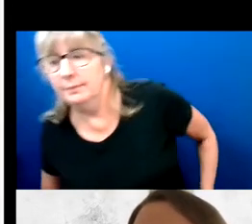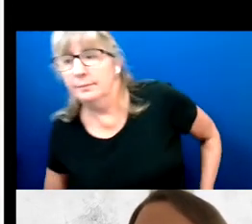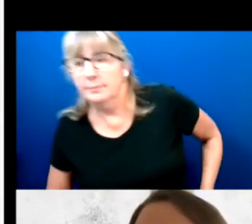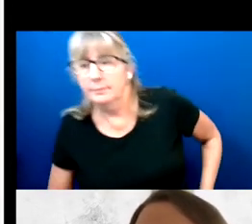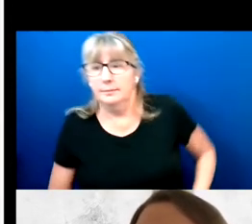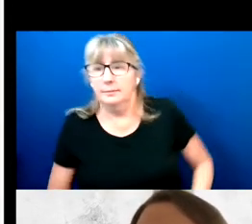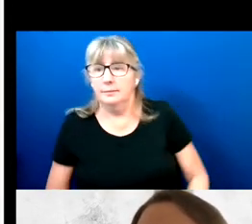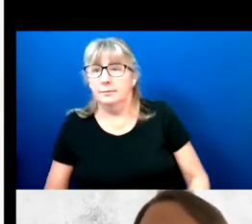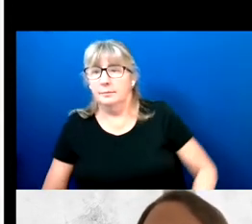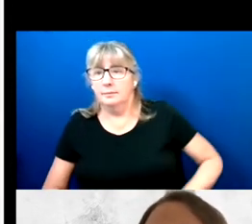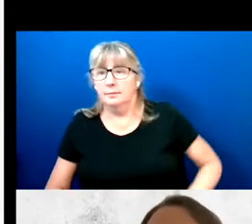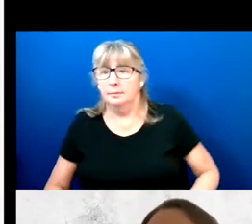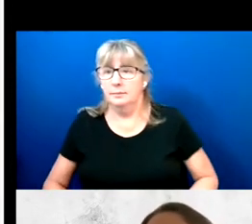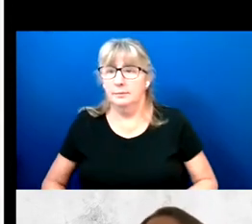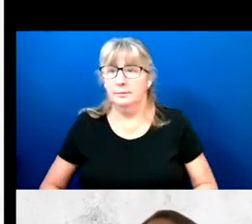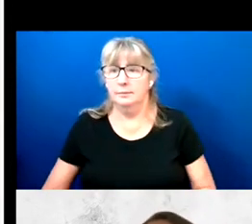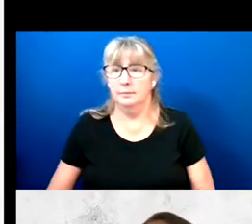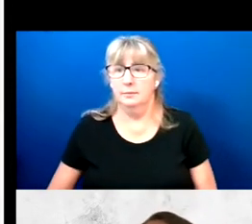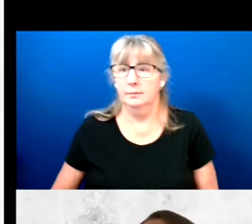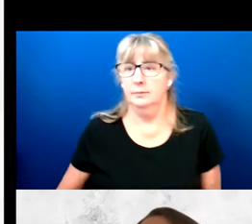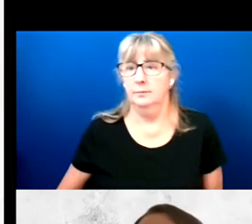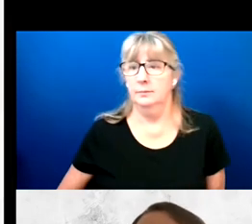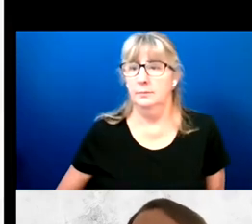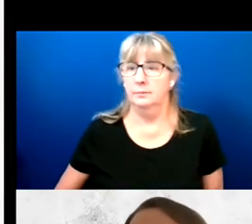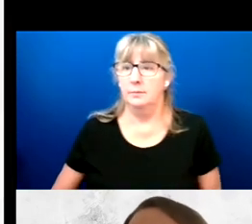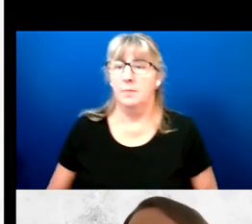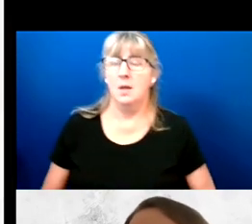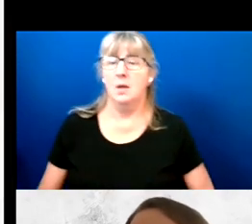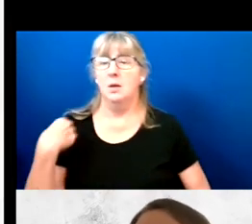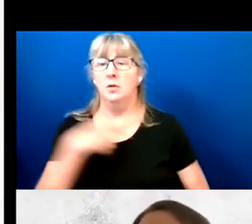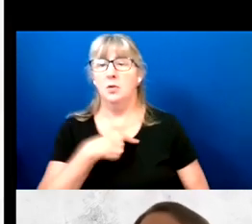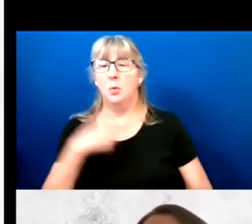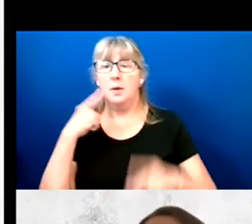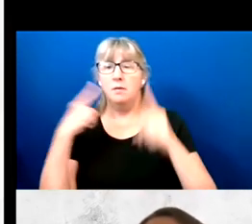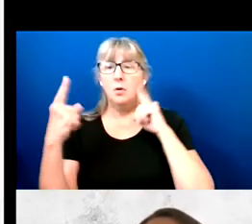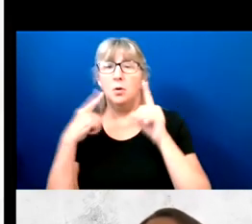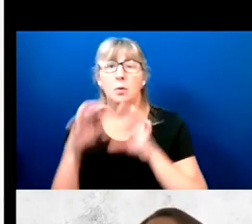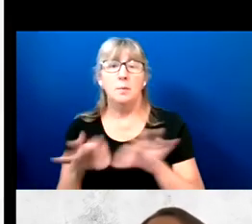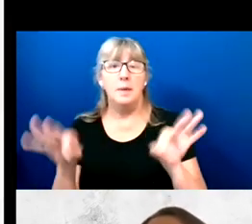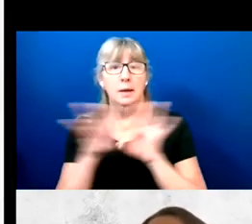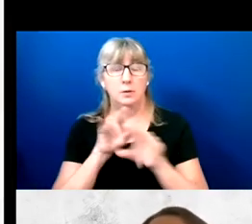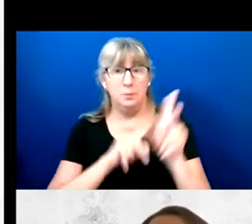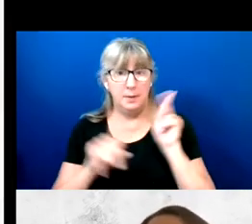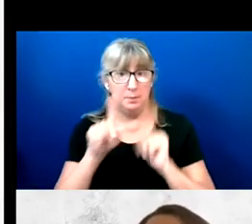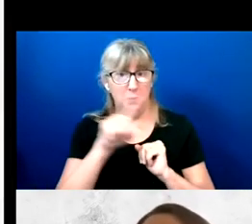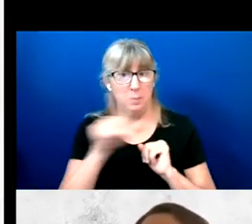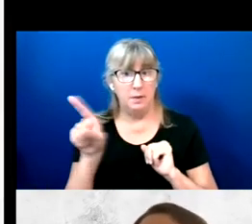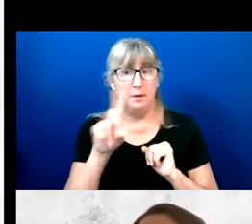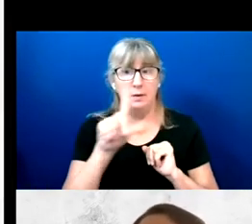So, we've heard what matters to people with disabilities and how they voted.